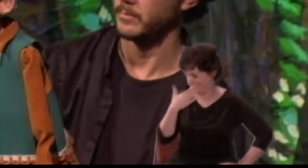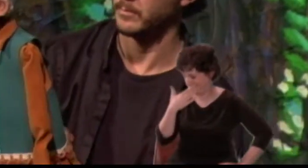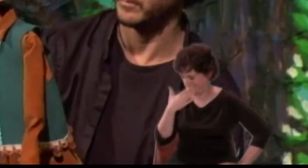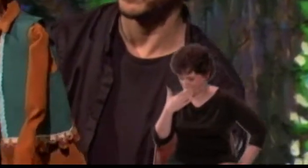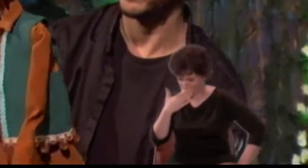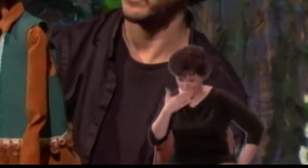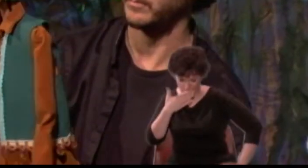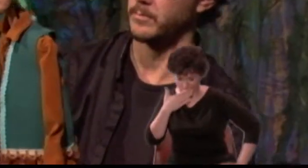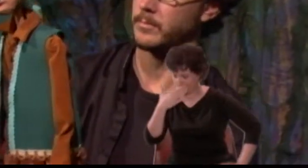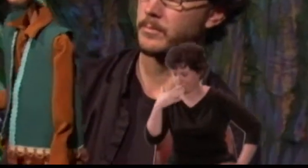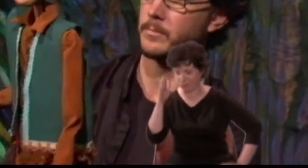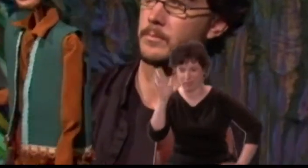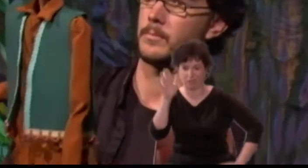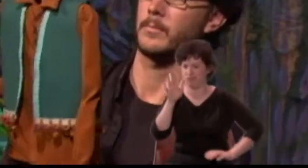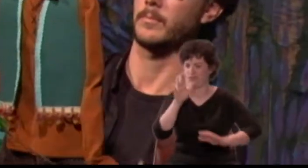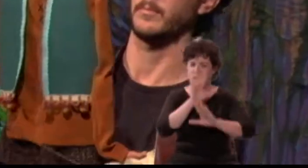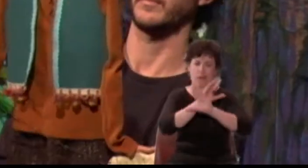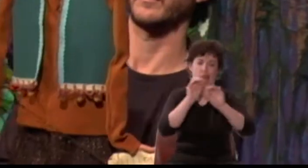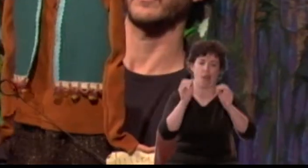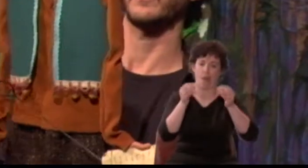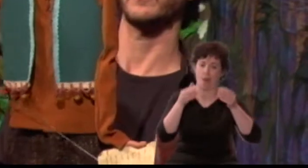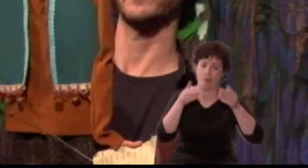there is no man can tell what.